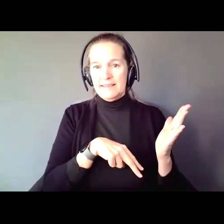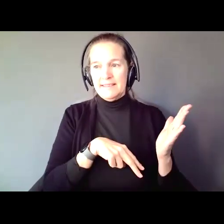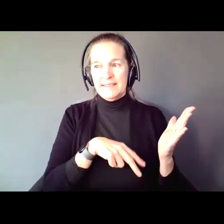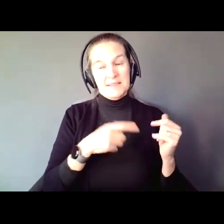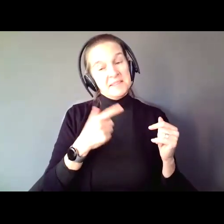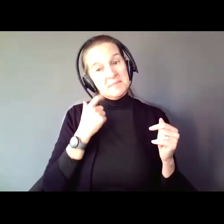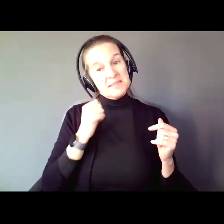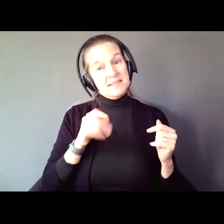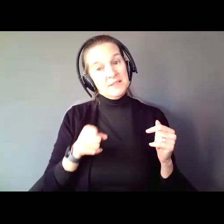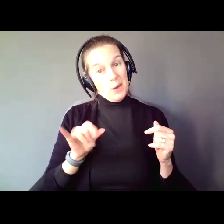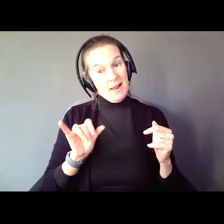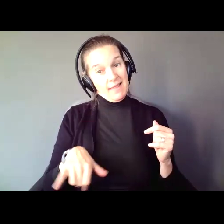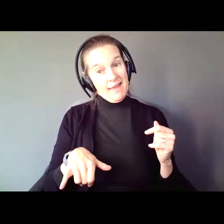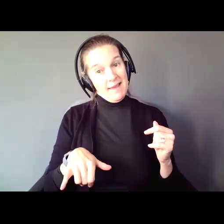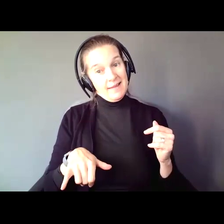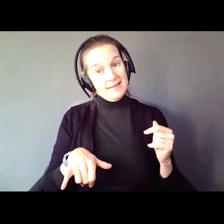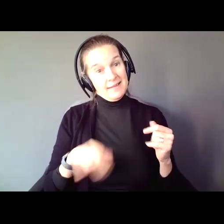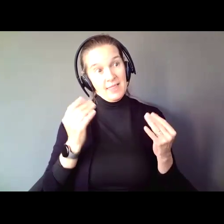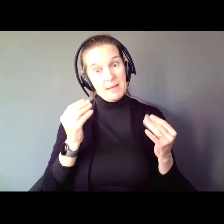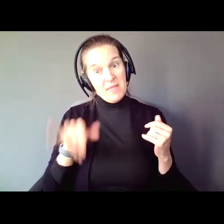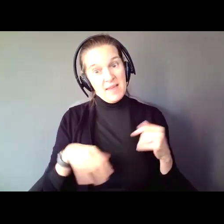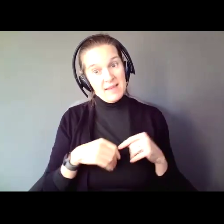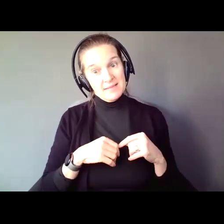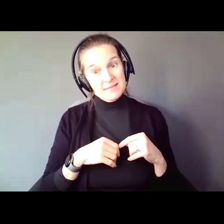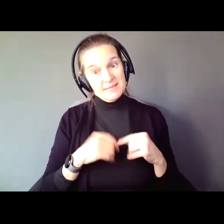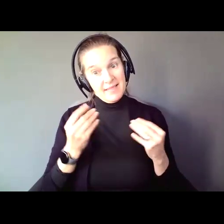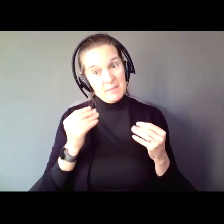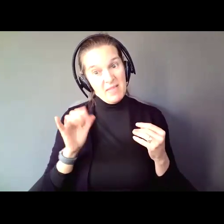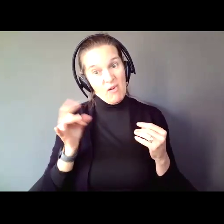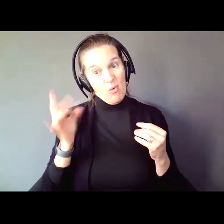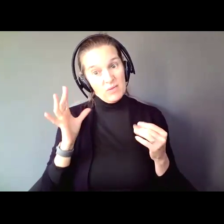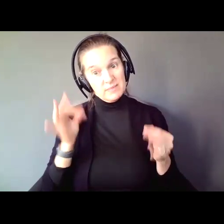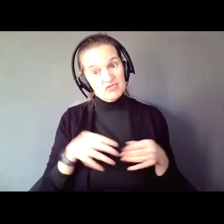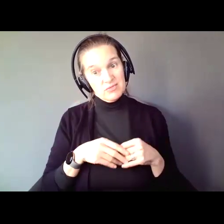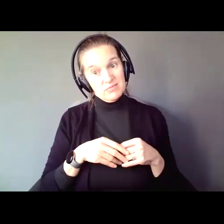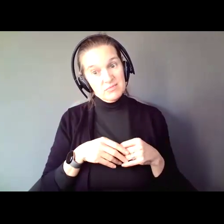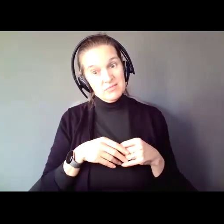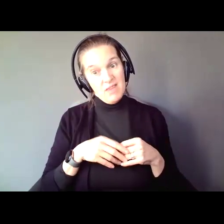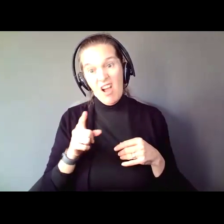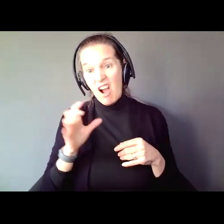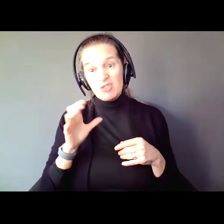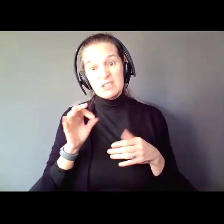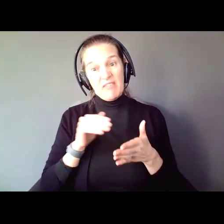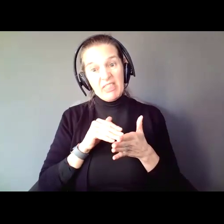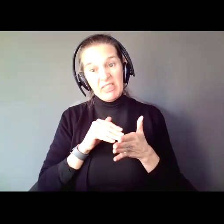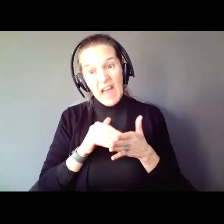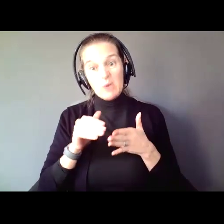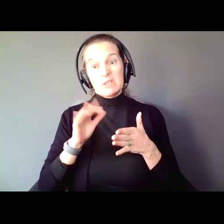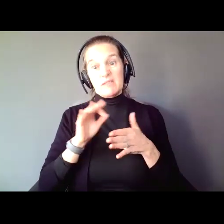the majority of people, think about what you did. Think about what a horrible decision you just made. You just put hundreds of thousands of dollars of your money and 30 years of your life into the hands